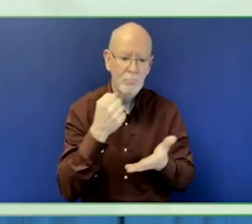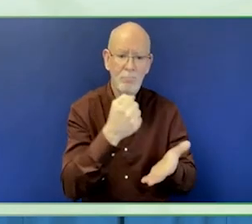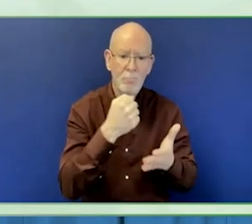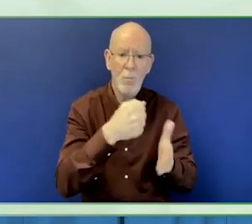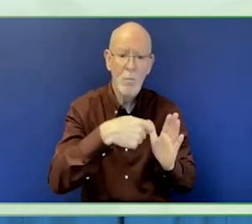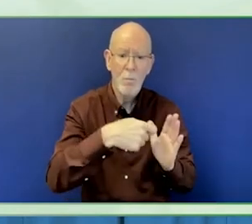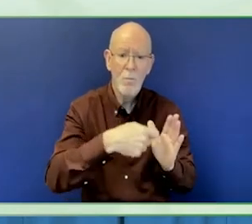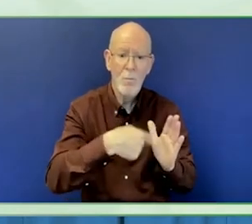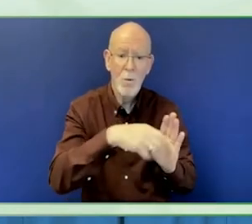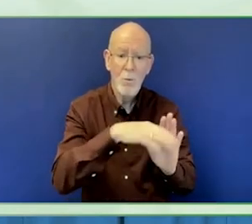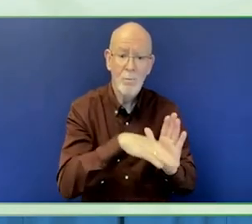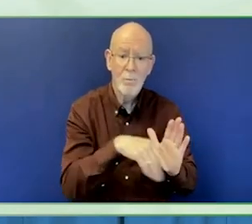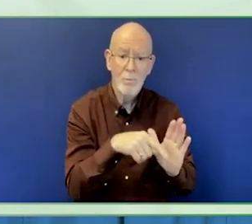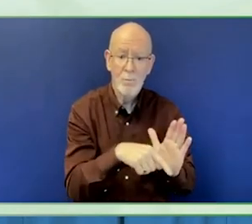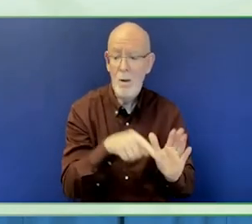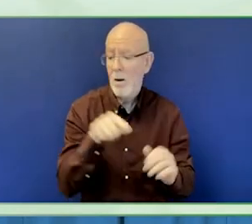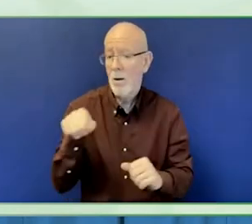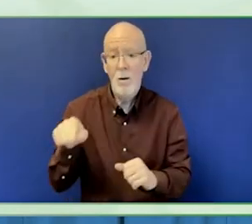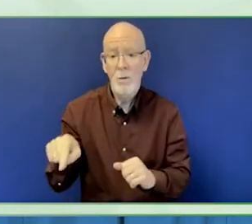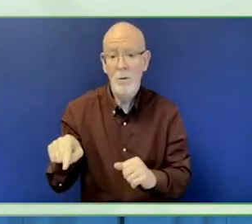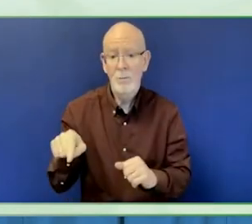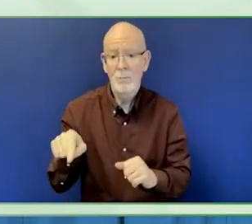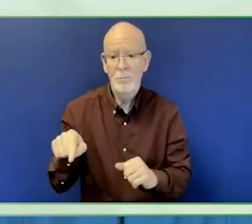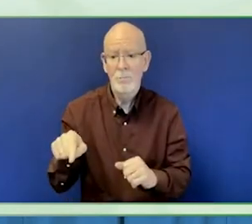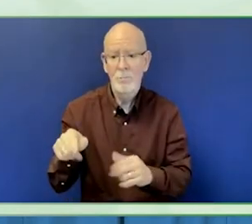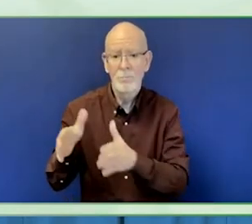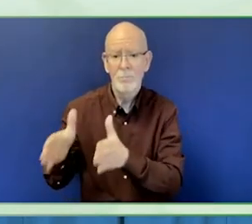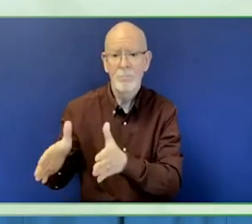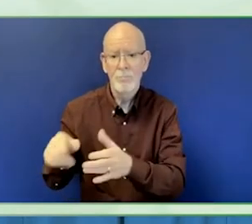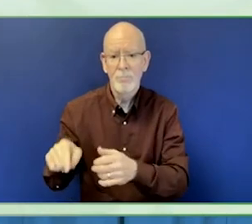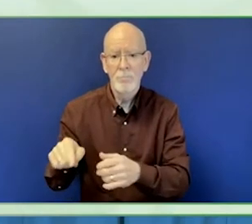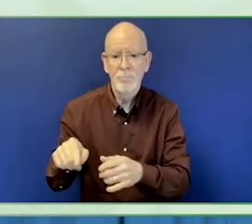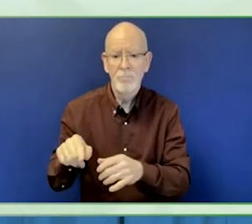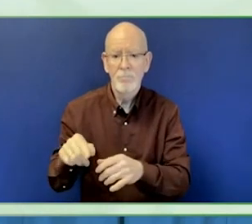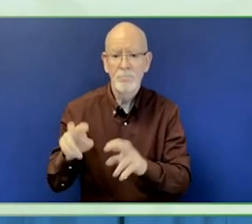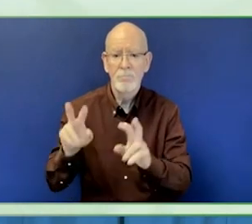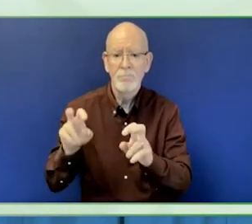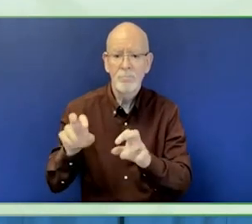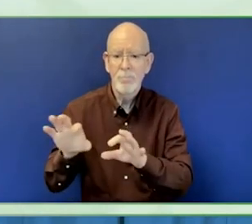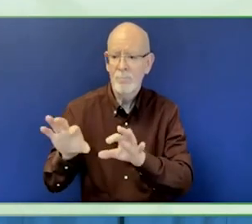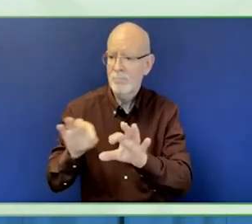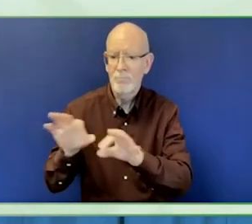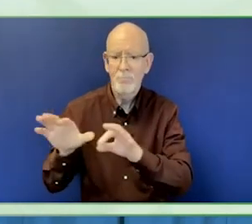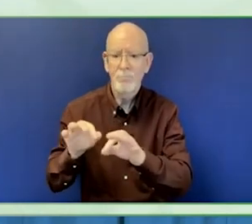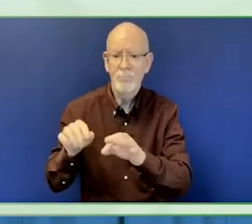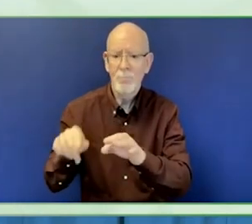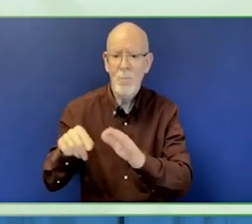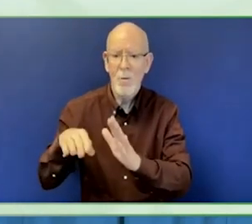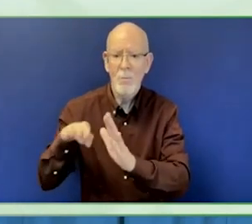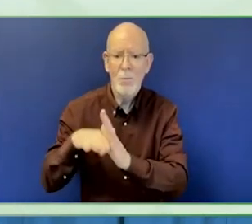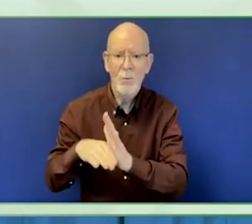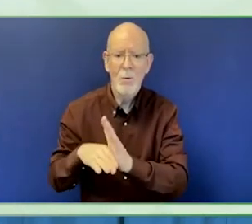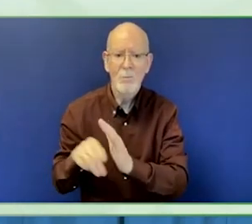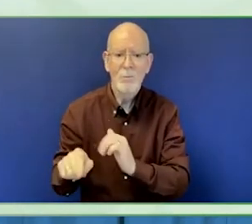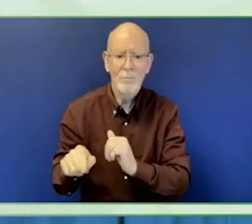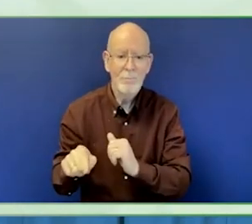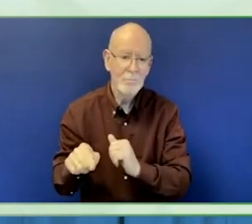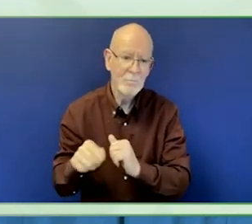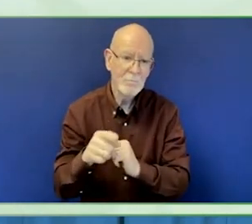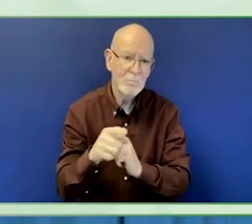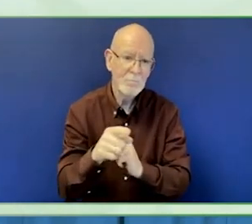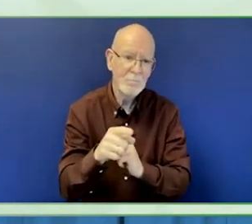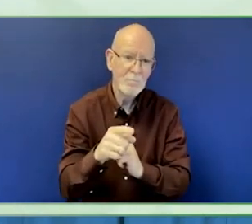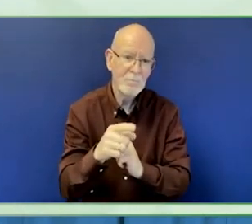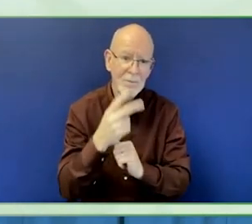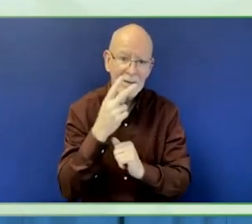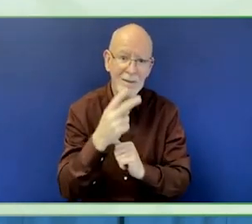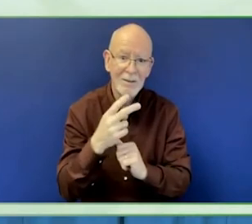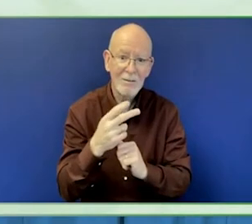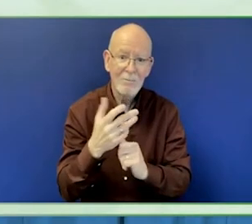Every year at the beginning of January, we make a call to NGOs to